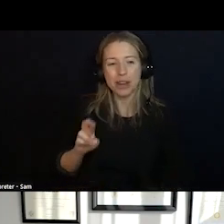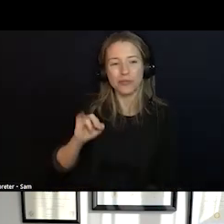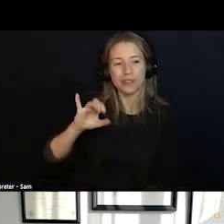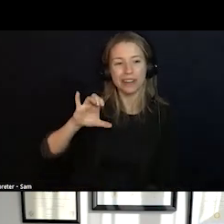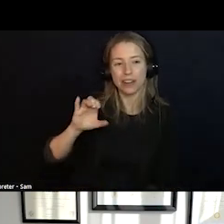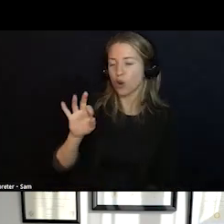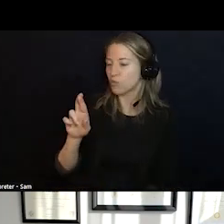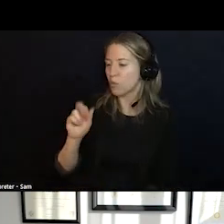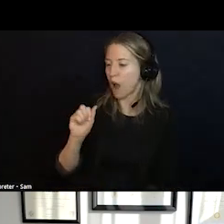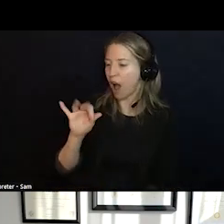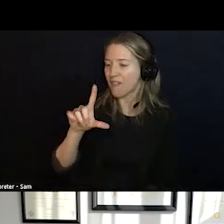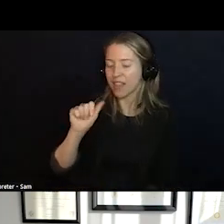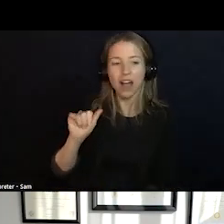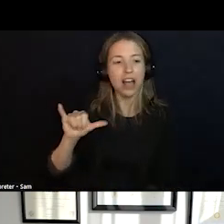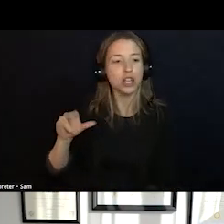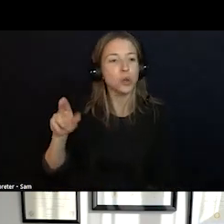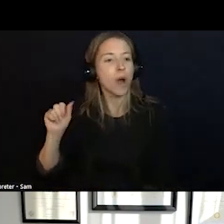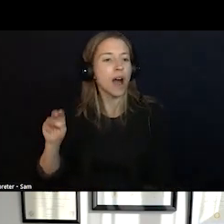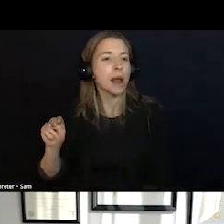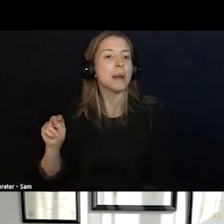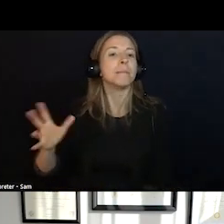PREVIOUSLY IN CONGRESS WHERE